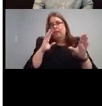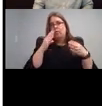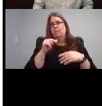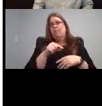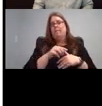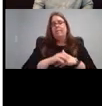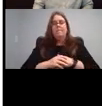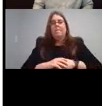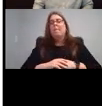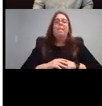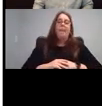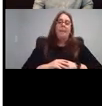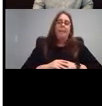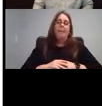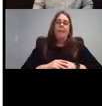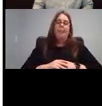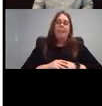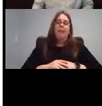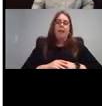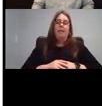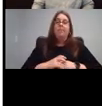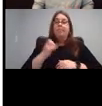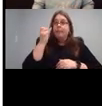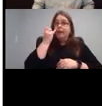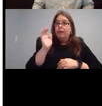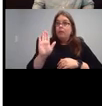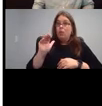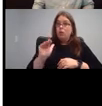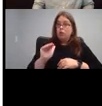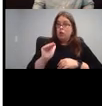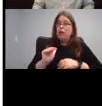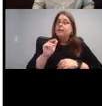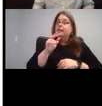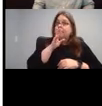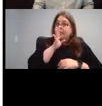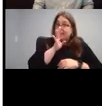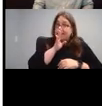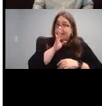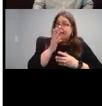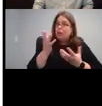Now if you haven't child to see And you want to work on their speech skills at home.